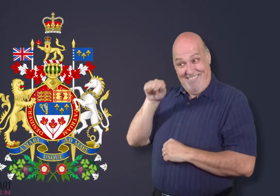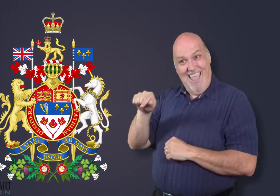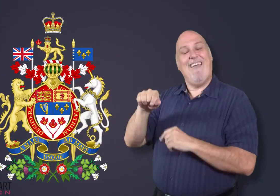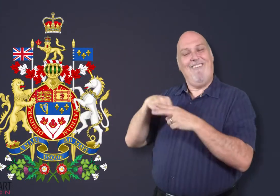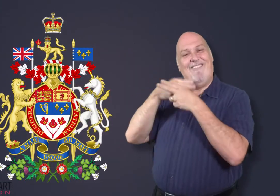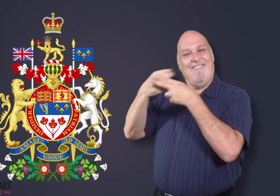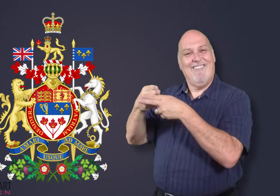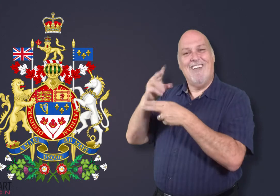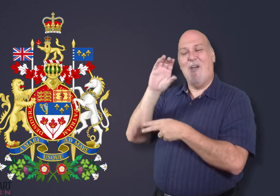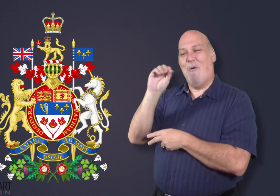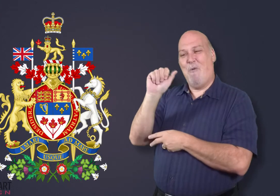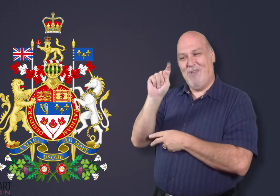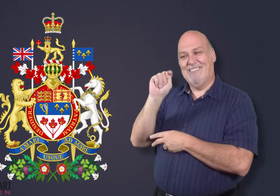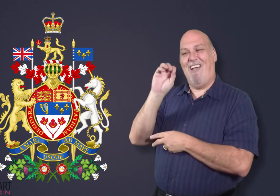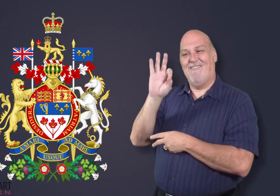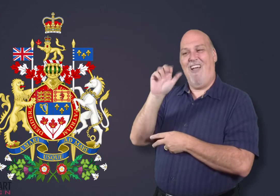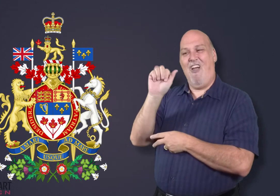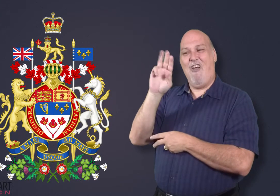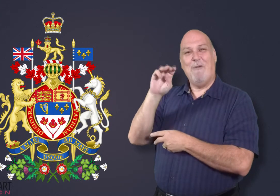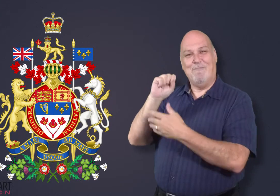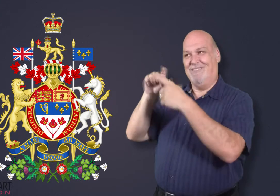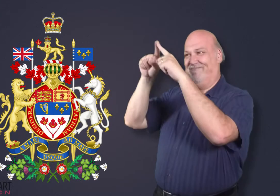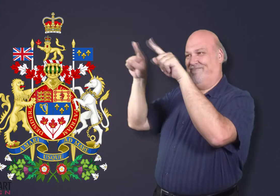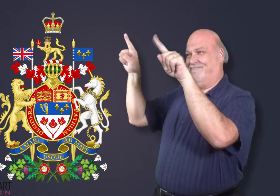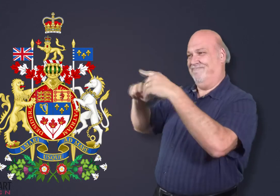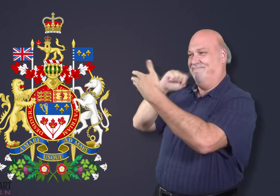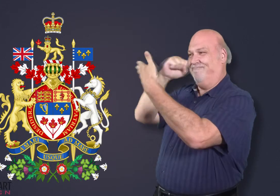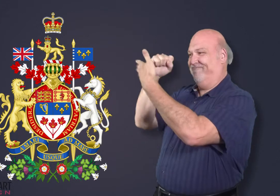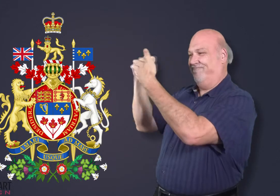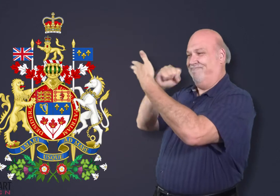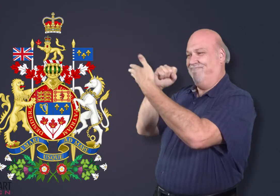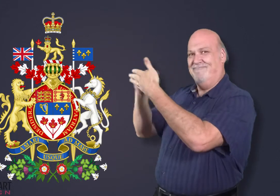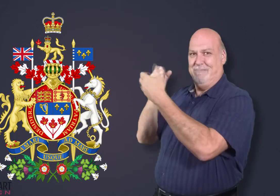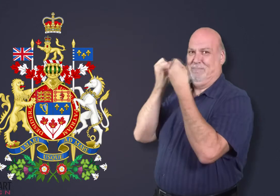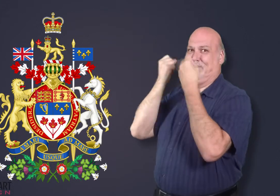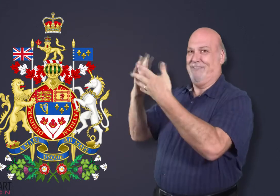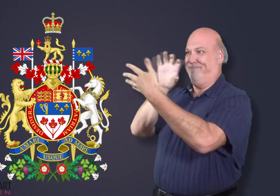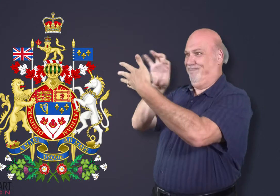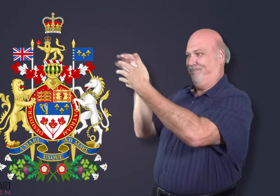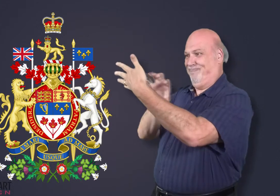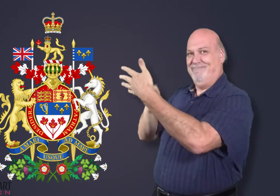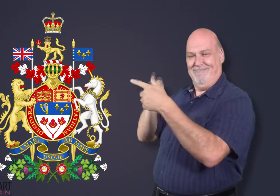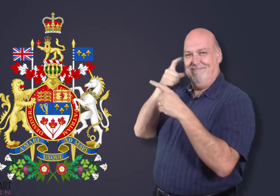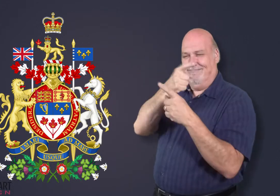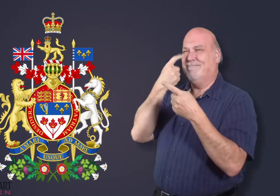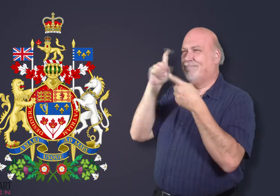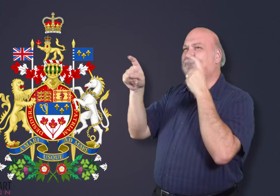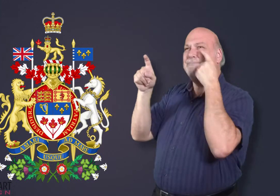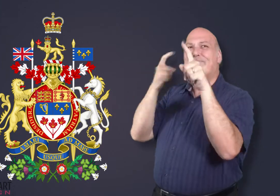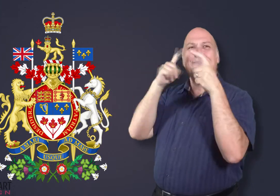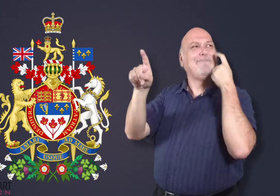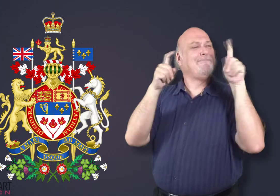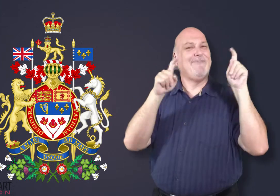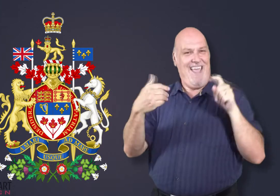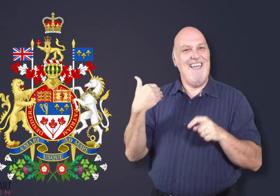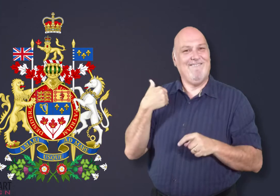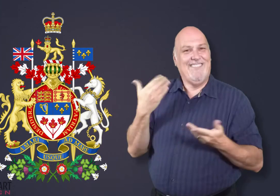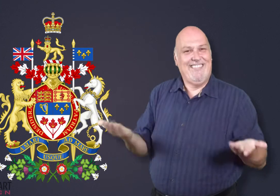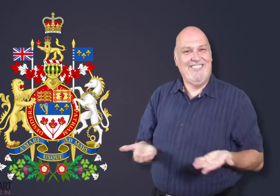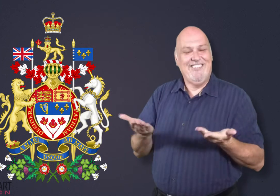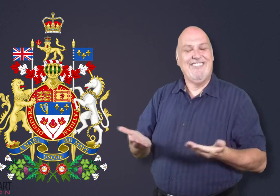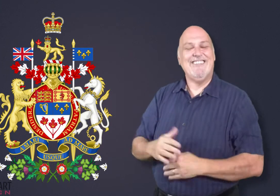This is our coat of arms, and it has many symbols of Canada!